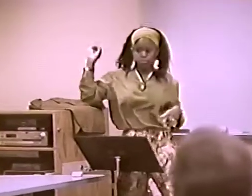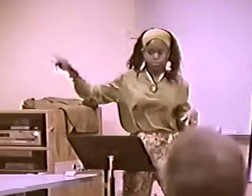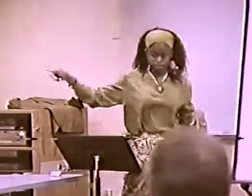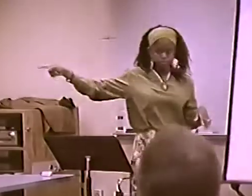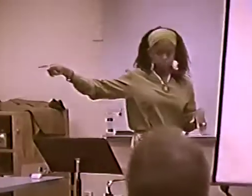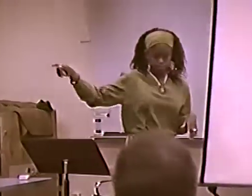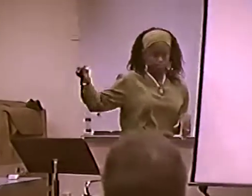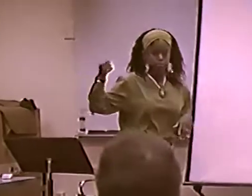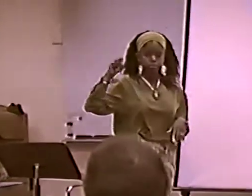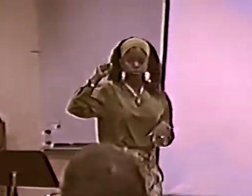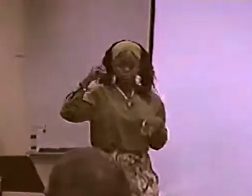YES, AND ...BLACK PEOPLE HAD THEIR OWN FORM OF ...